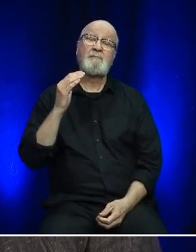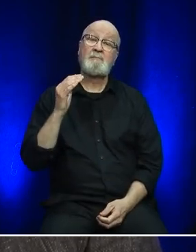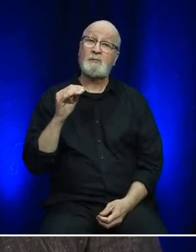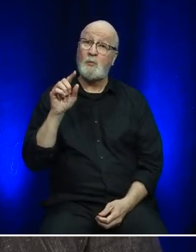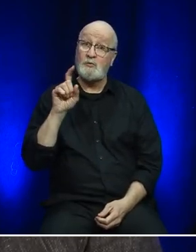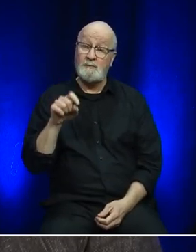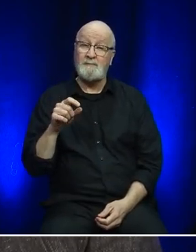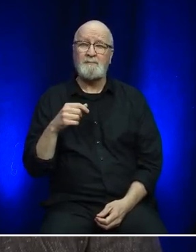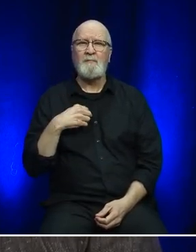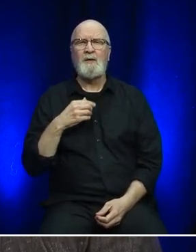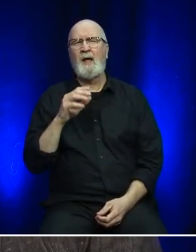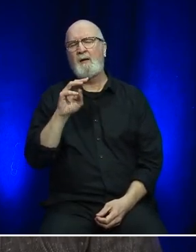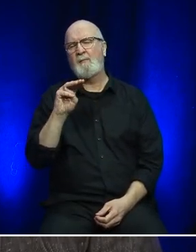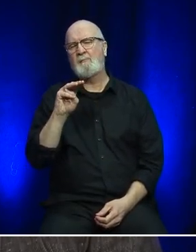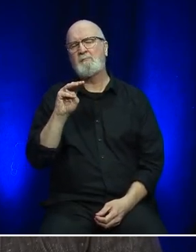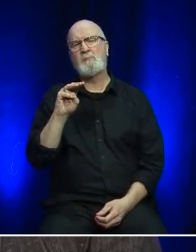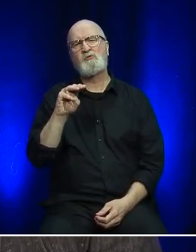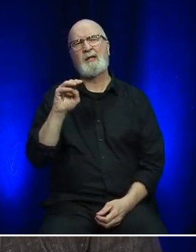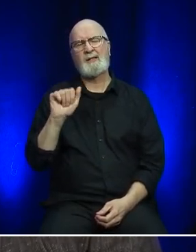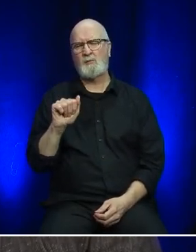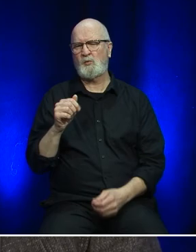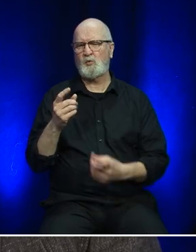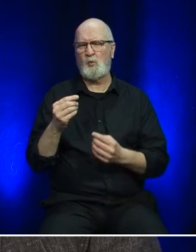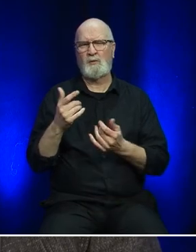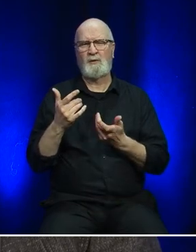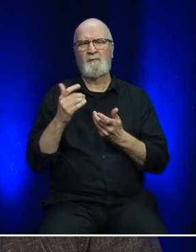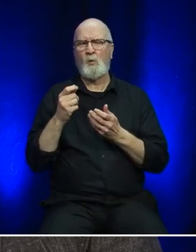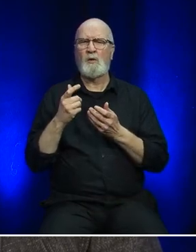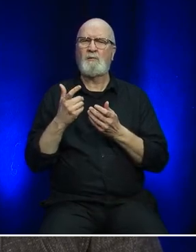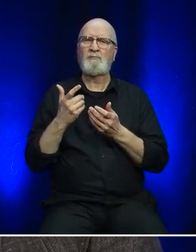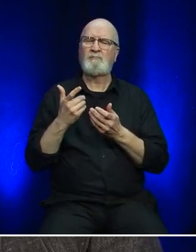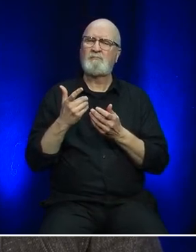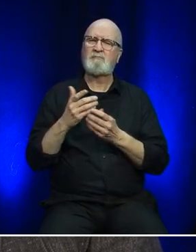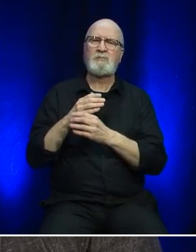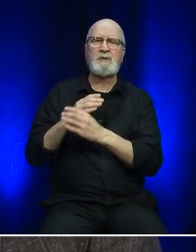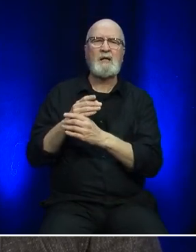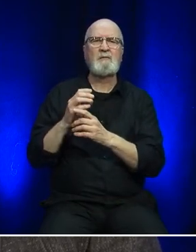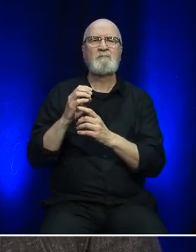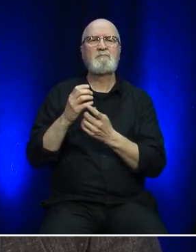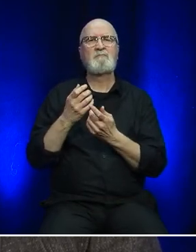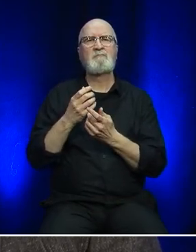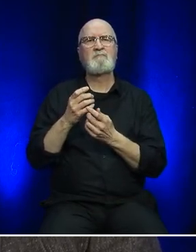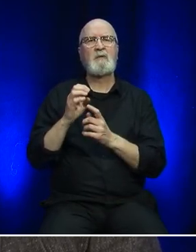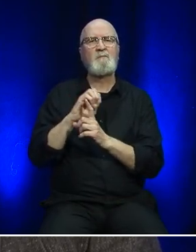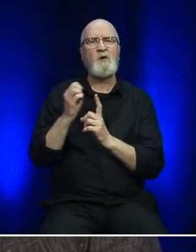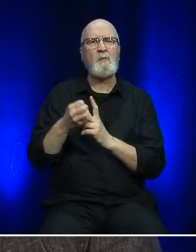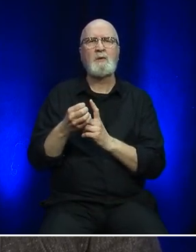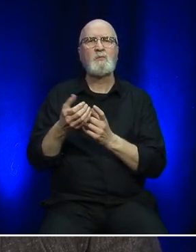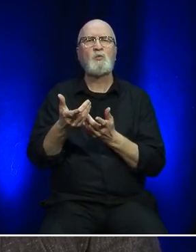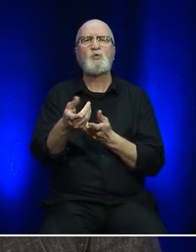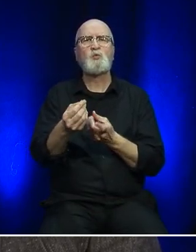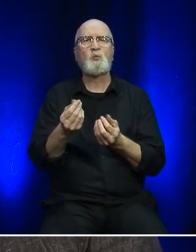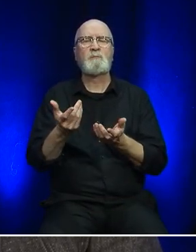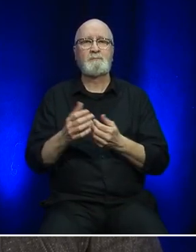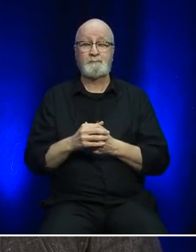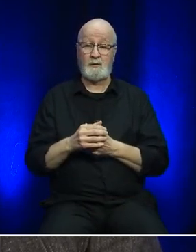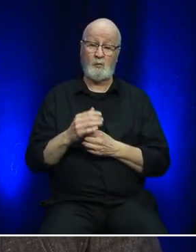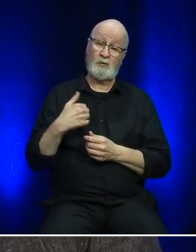what is Marine Atlantic doing to be an environmentally friendly company? Environmentally friendly. So the big